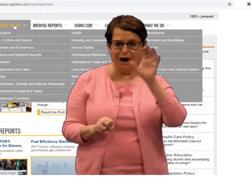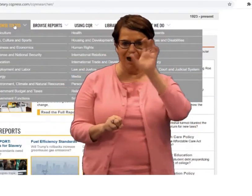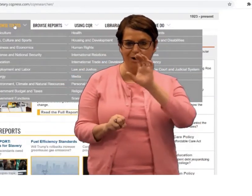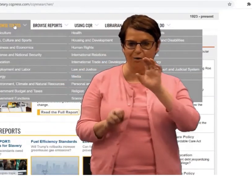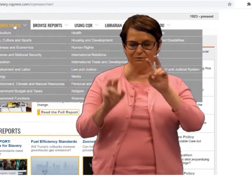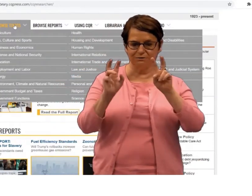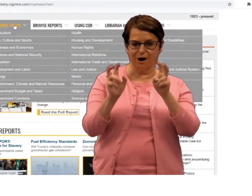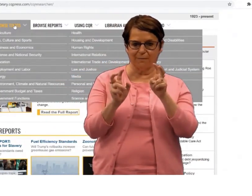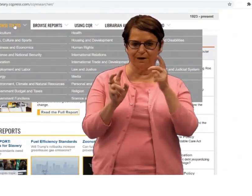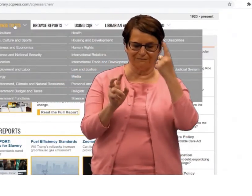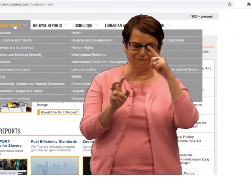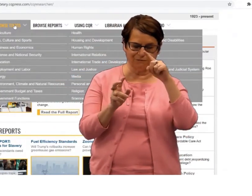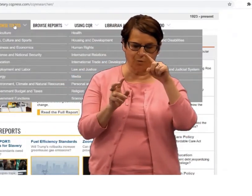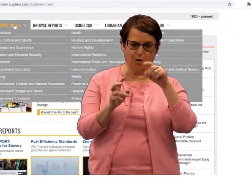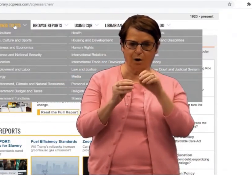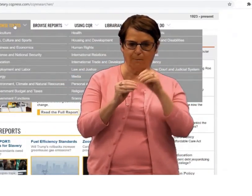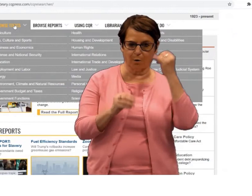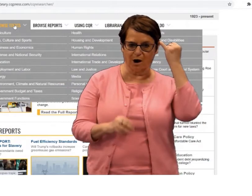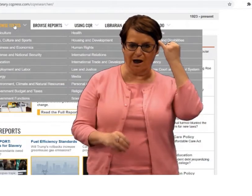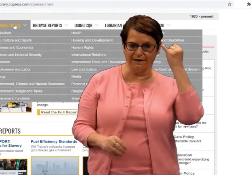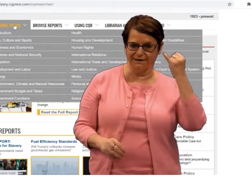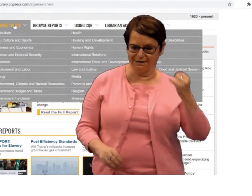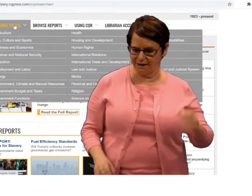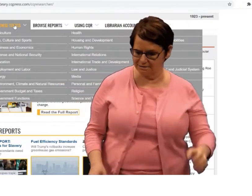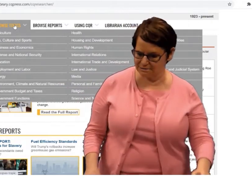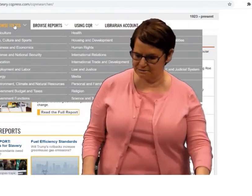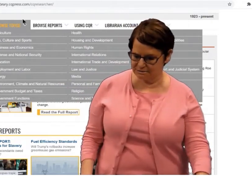or you can also browse for topics and more ideas.